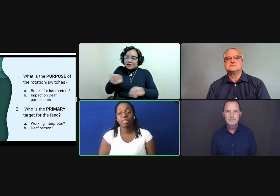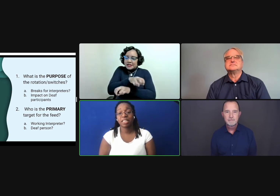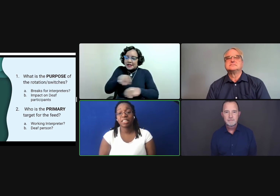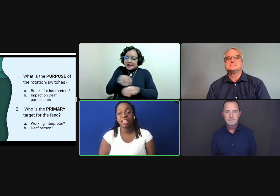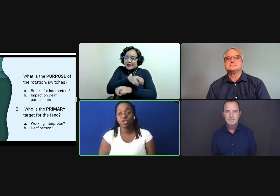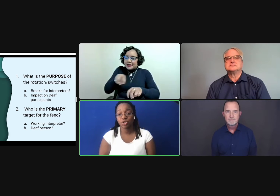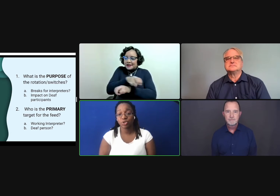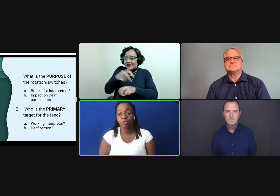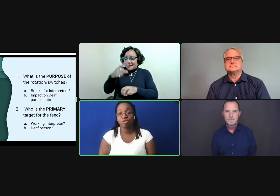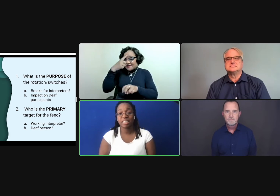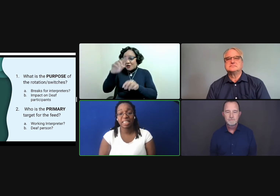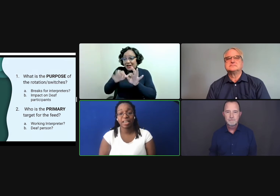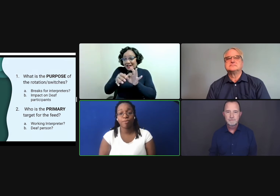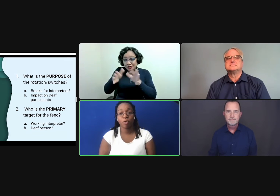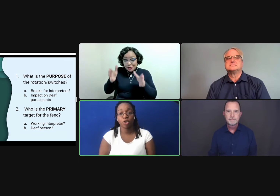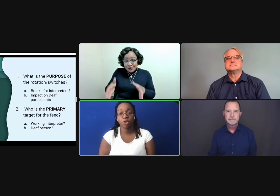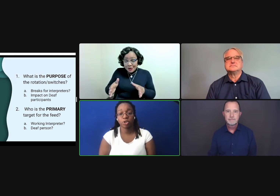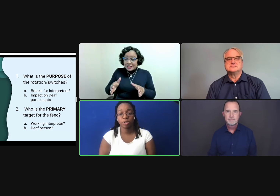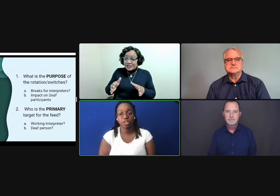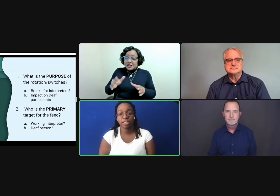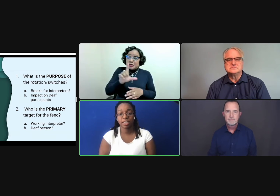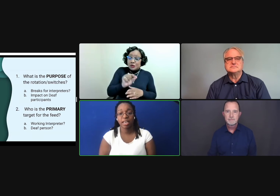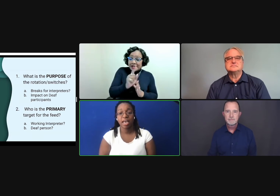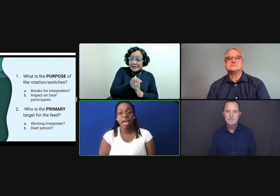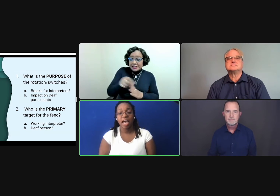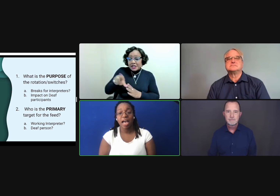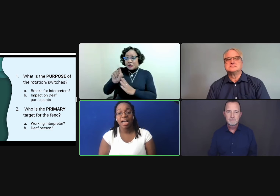to be intentional reasoning for your switches.